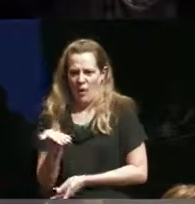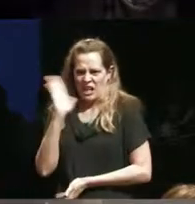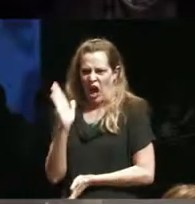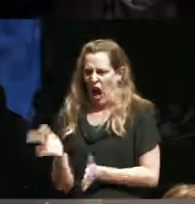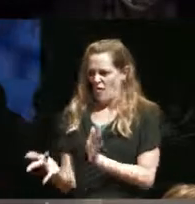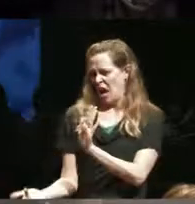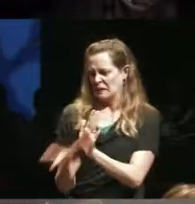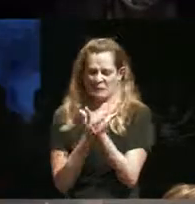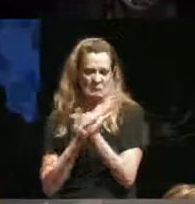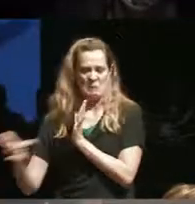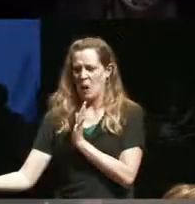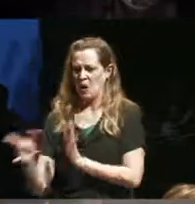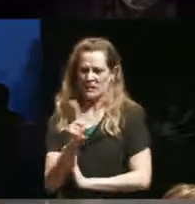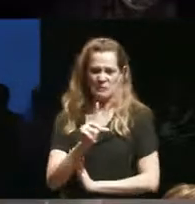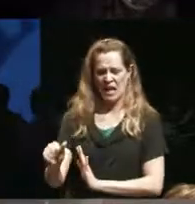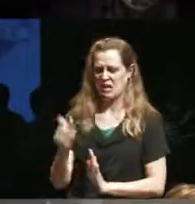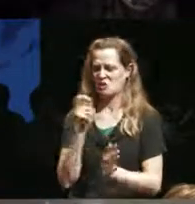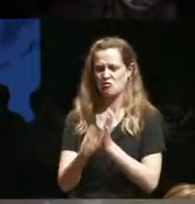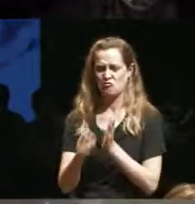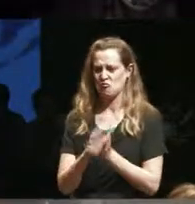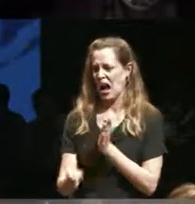they're the the writers or all they're doing is you know they're just putting